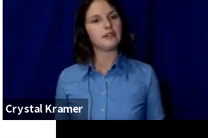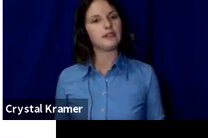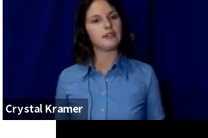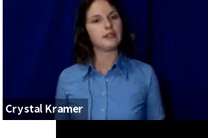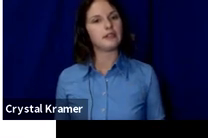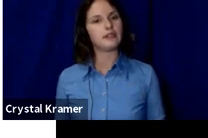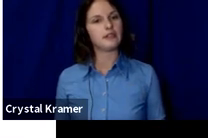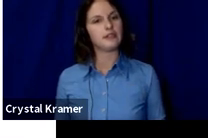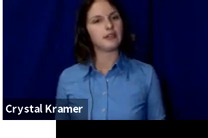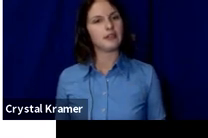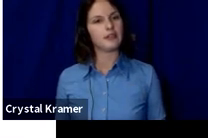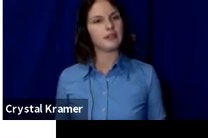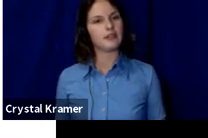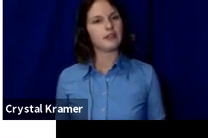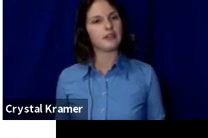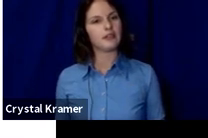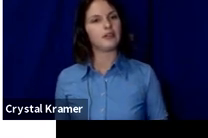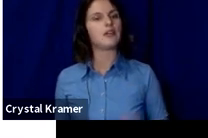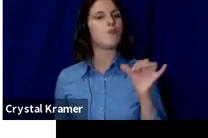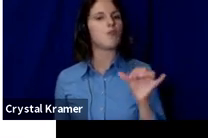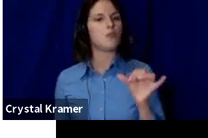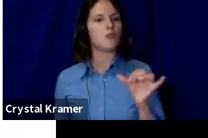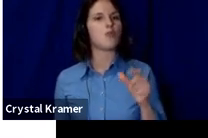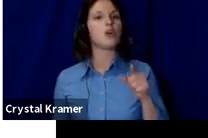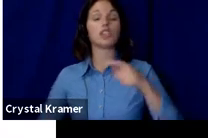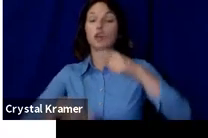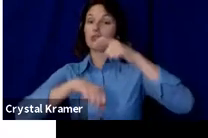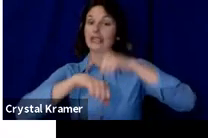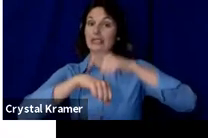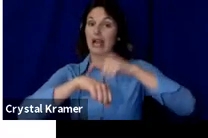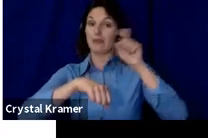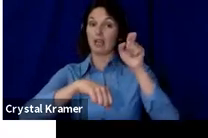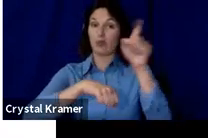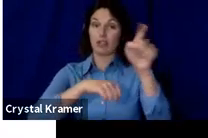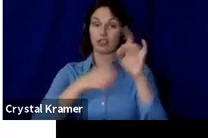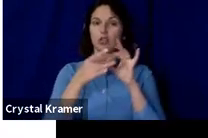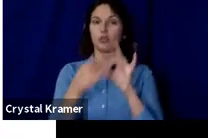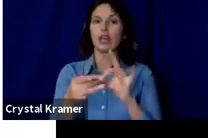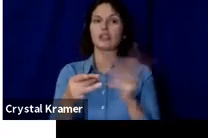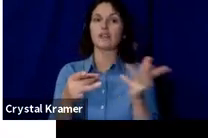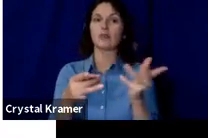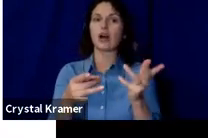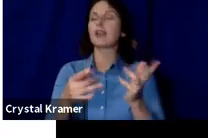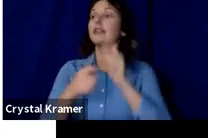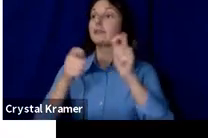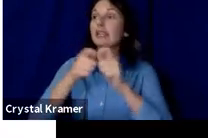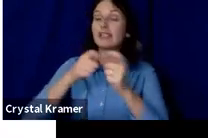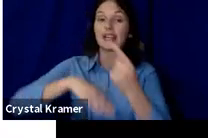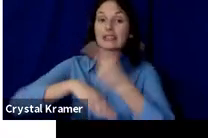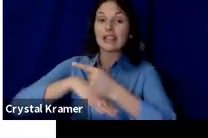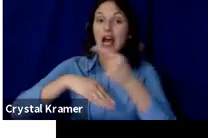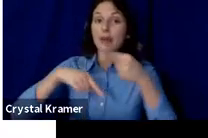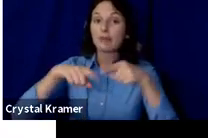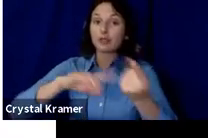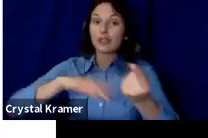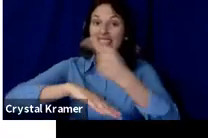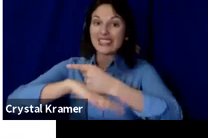Oh, so the timing question is, are there specific times of day that work well for calls to action?